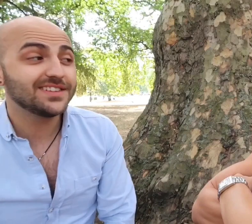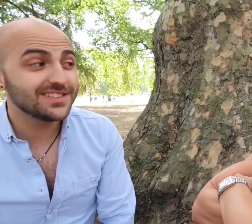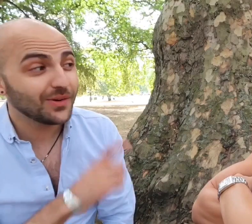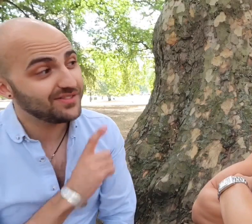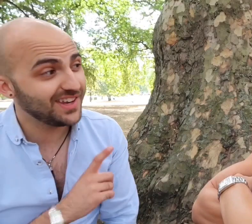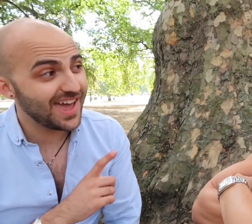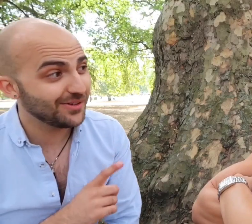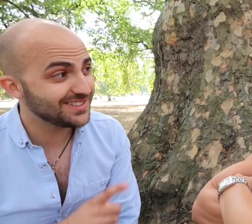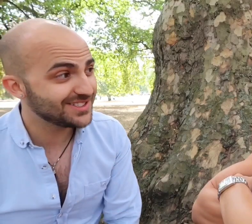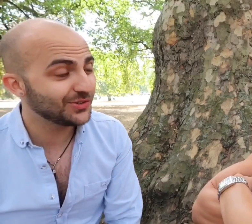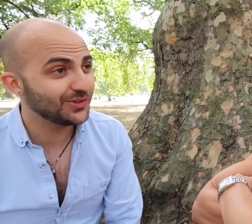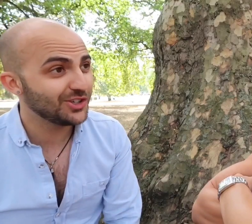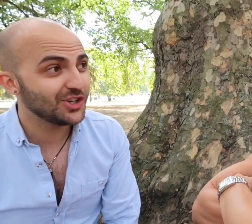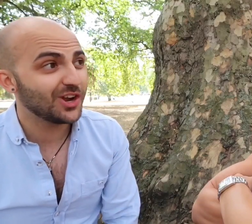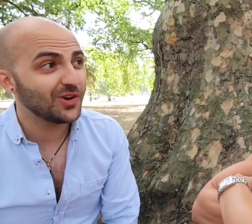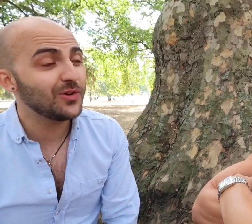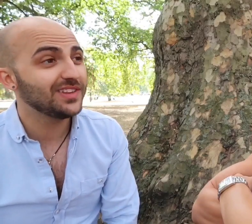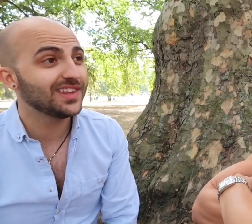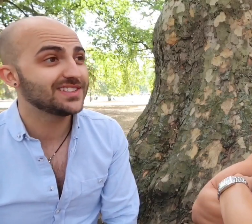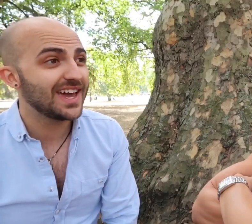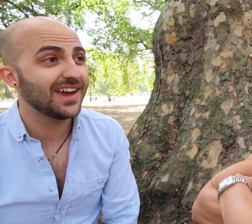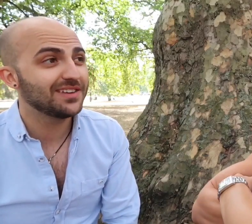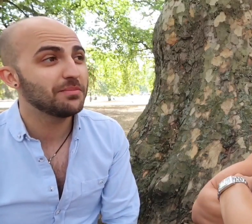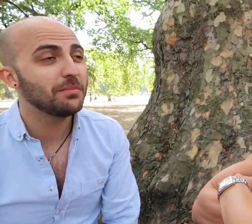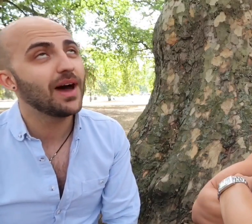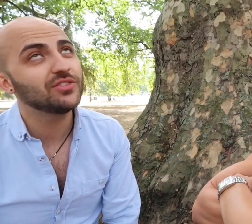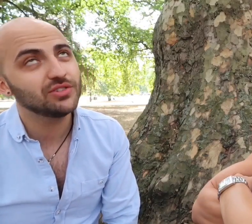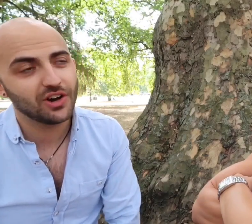I still have it now I still you know only the other day I had a massive